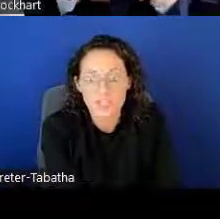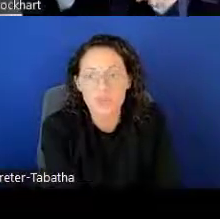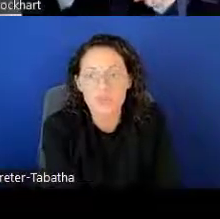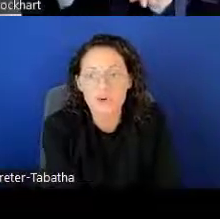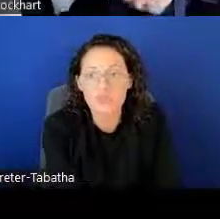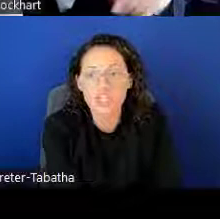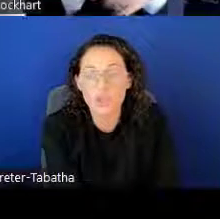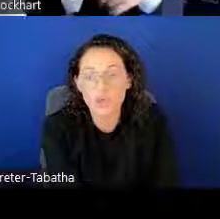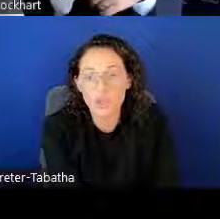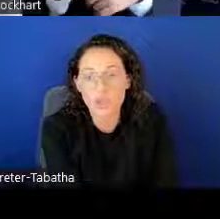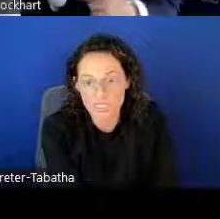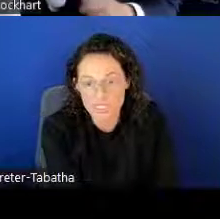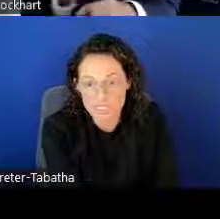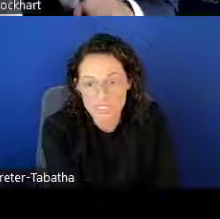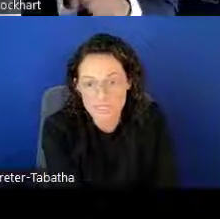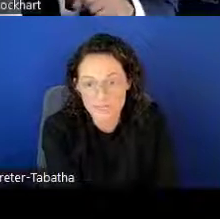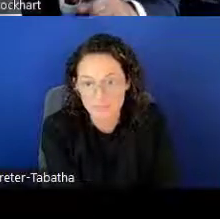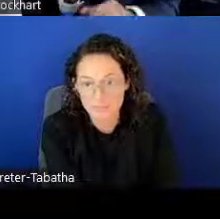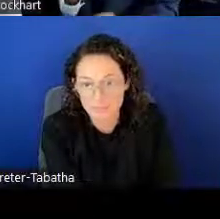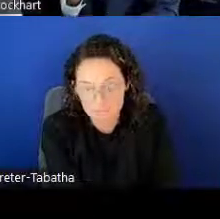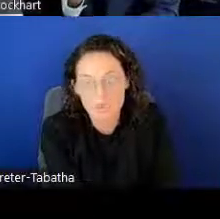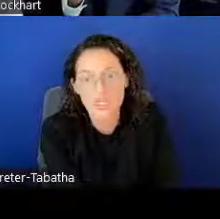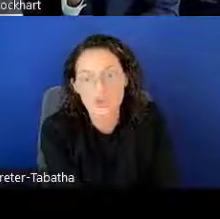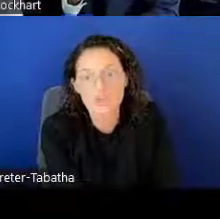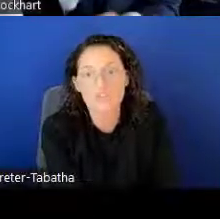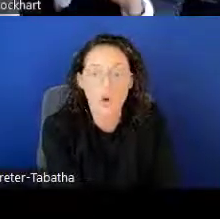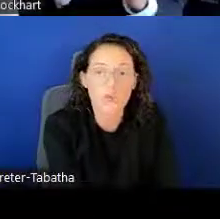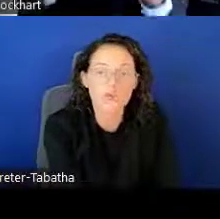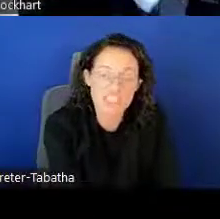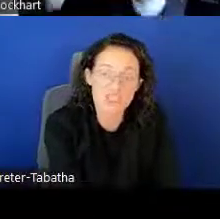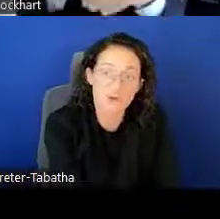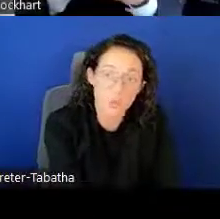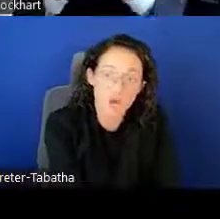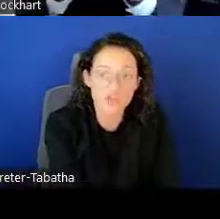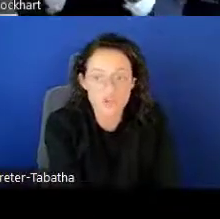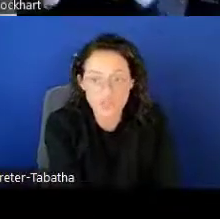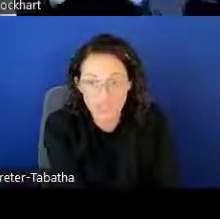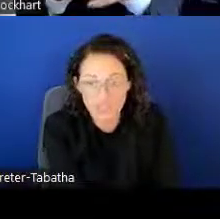So for renewal awardees, you can do research for 1 or 2 years,